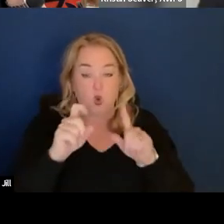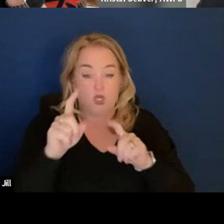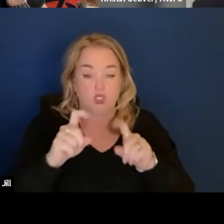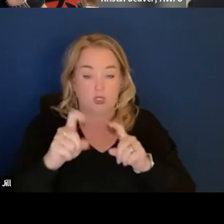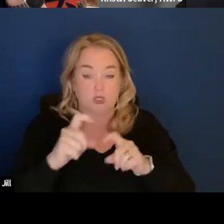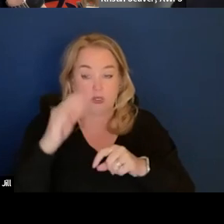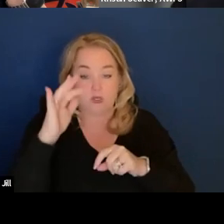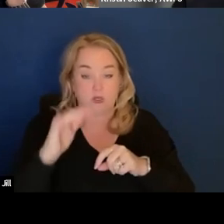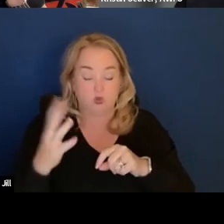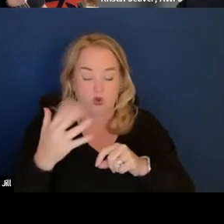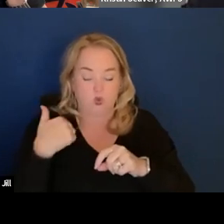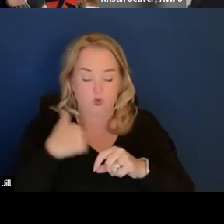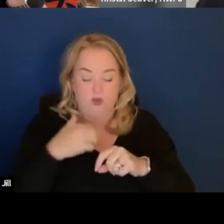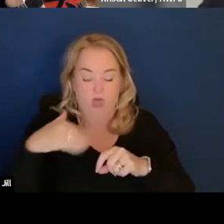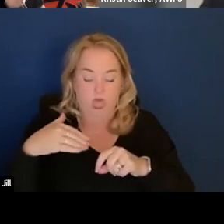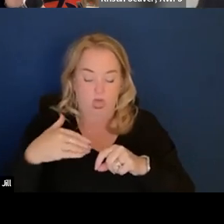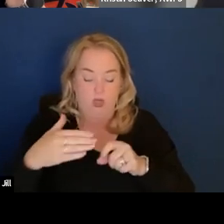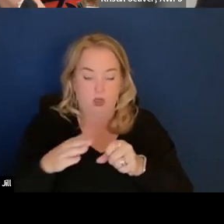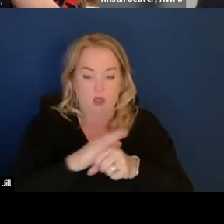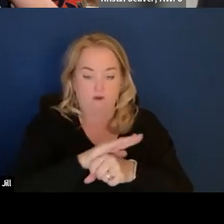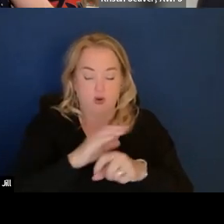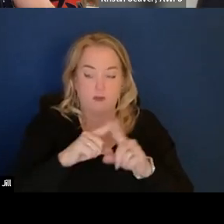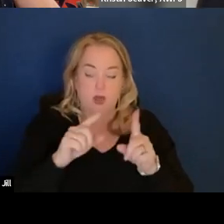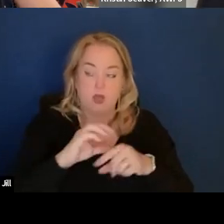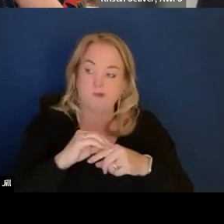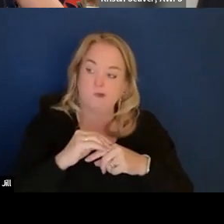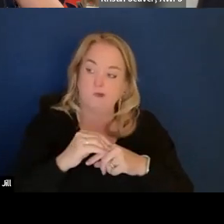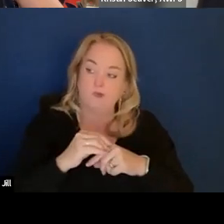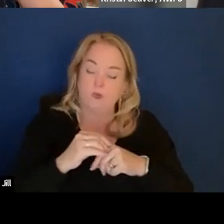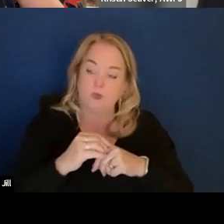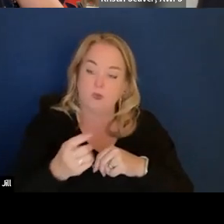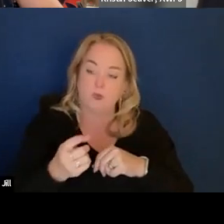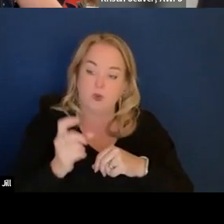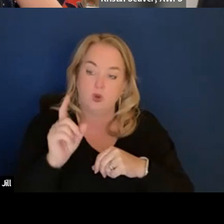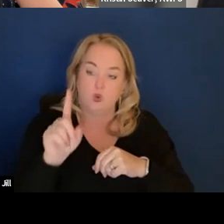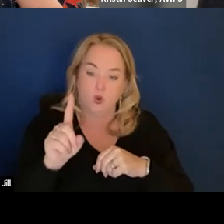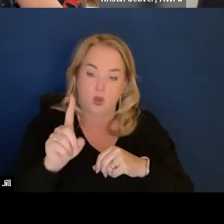I am wondering if there are immediate policy changes or recommendations